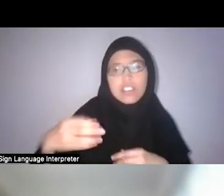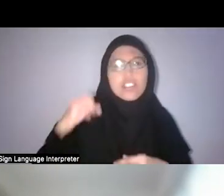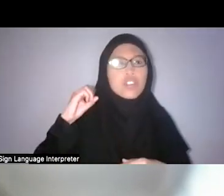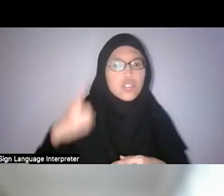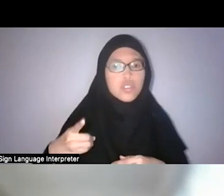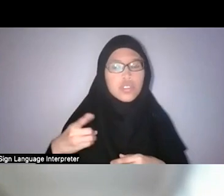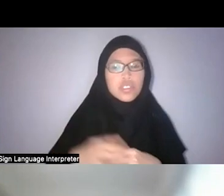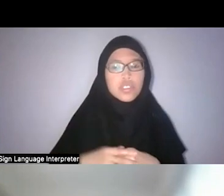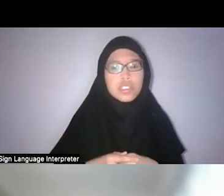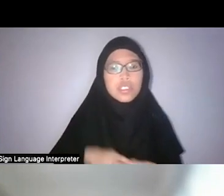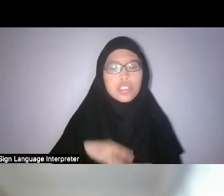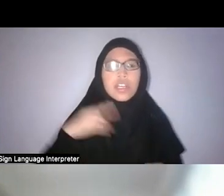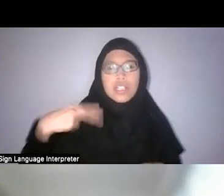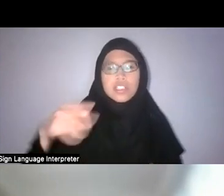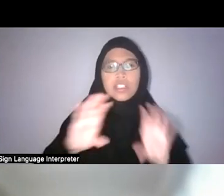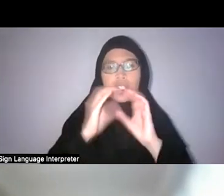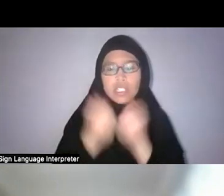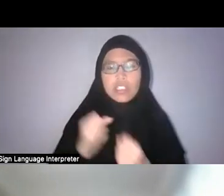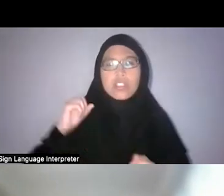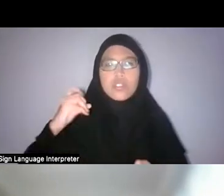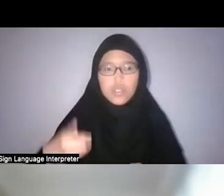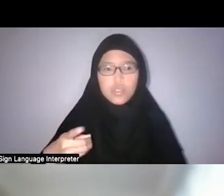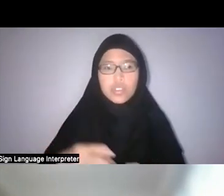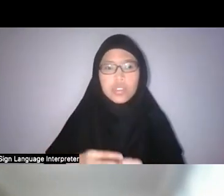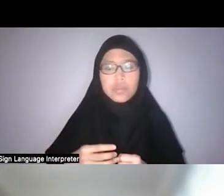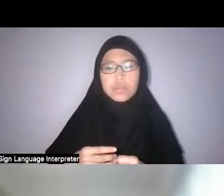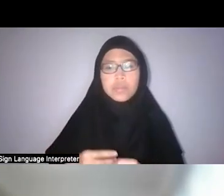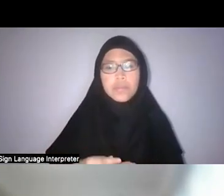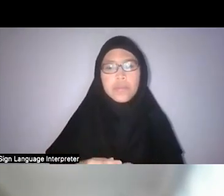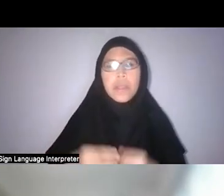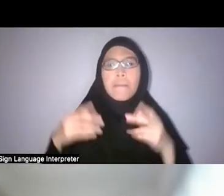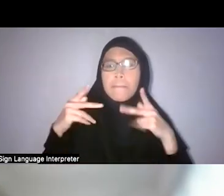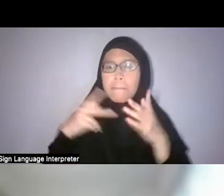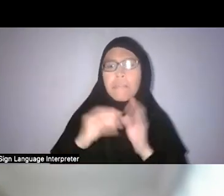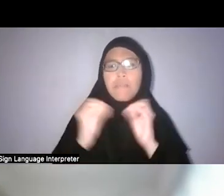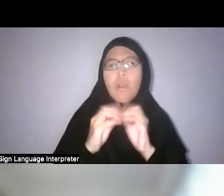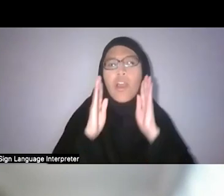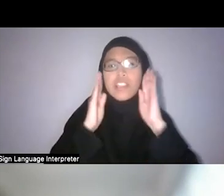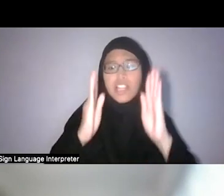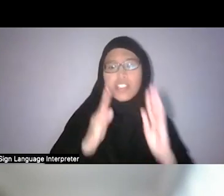history classes should very much pay more attention to